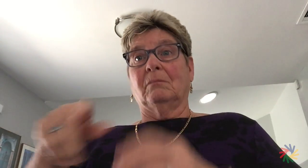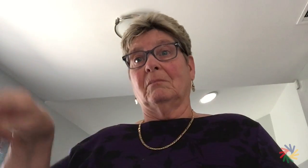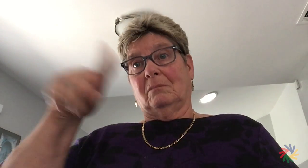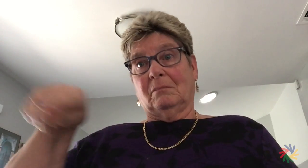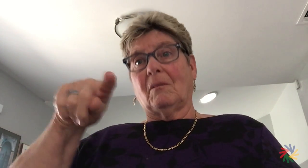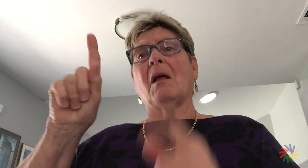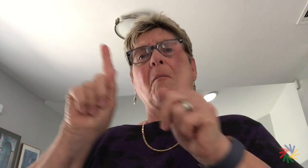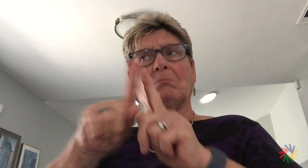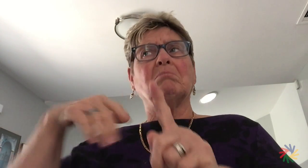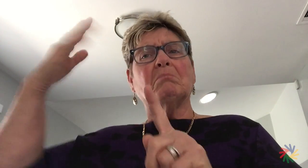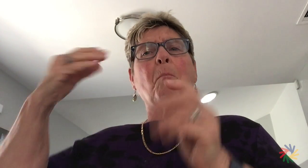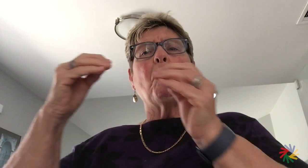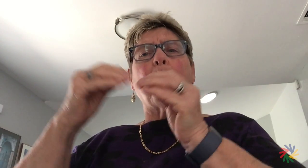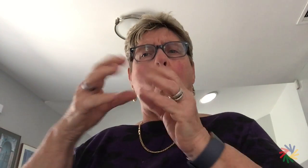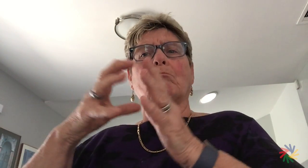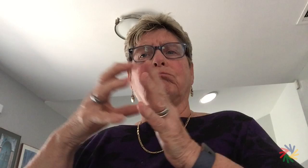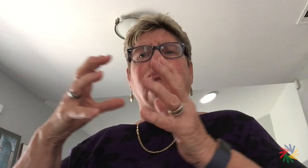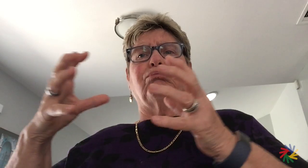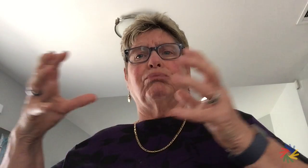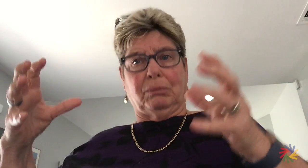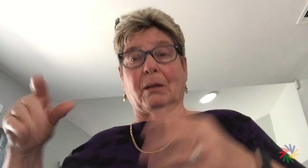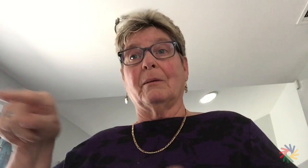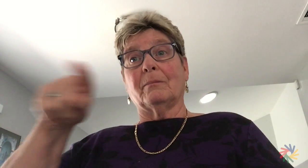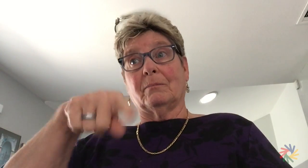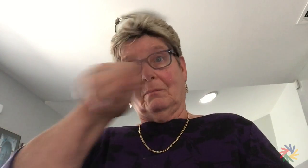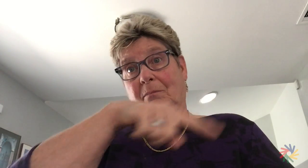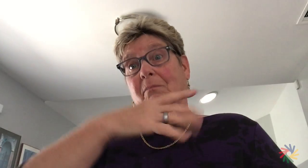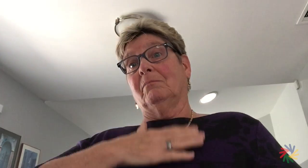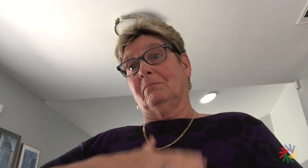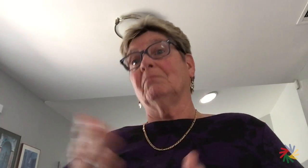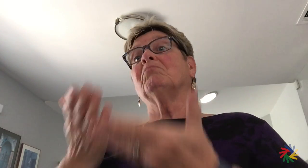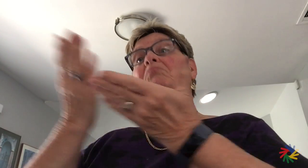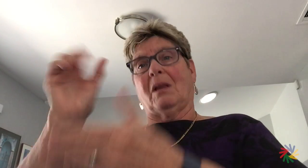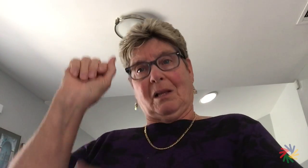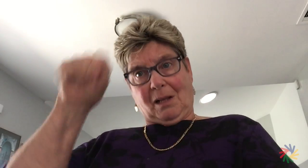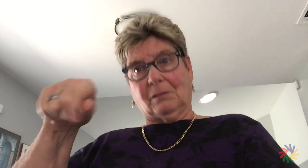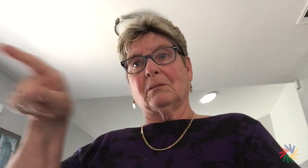for a single sport like DIBF (basketball), DIFA (football), WDGF (golf),